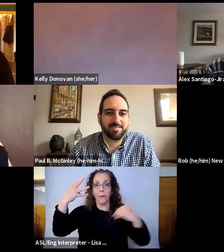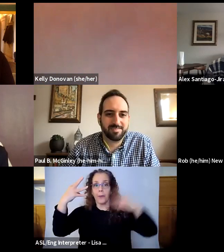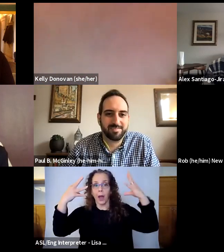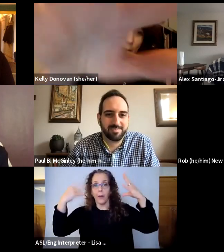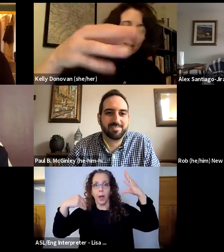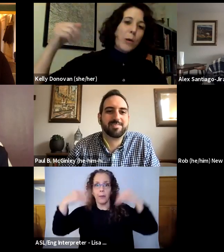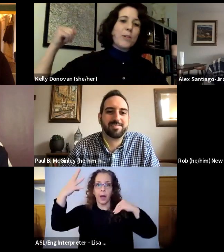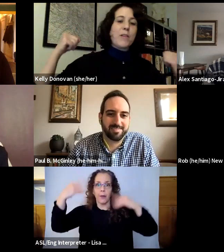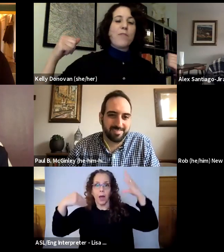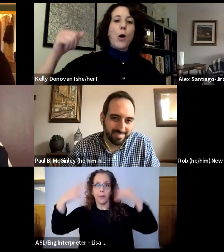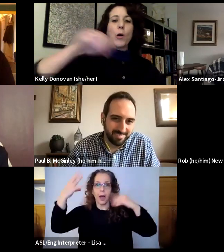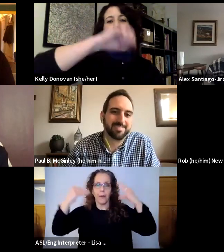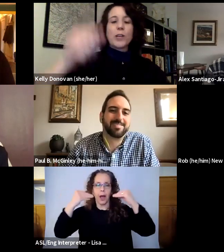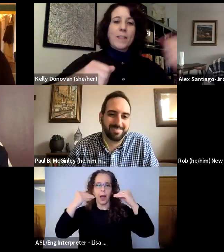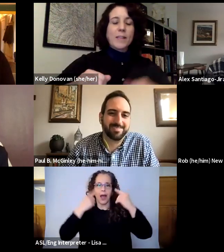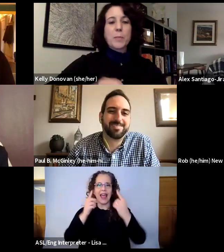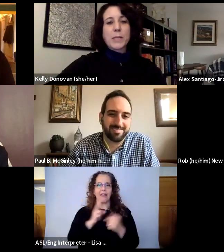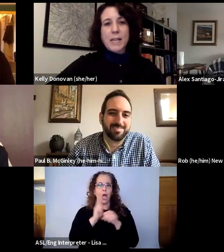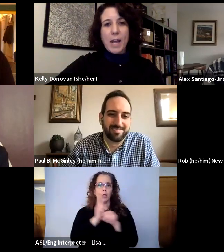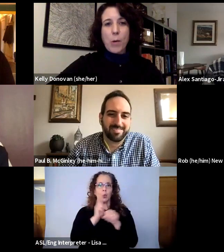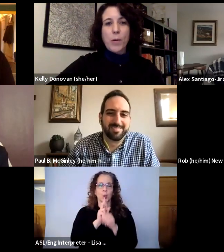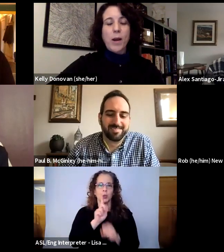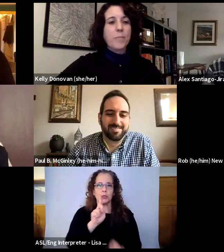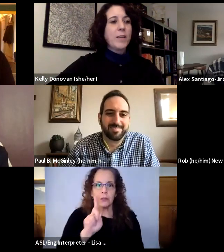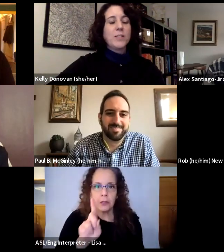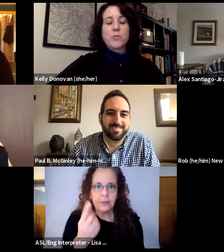camera and going really far, or turning things upside down. Just